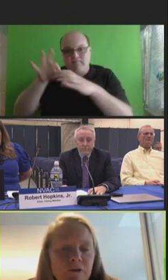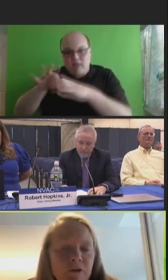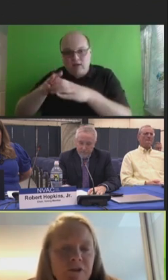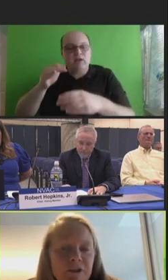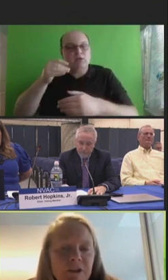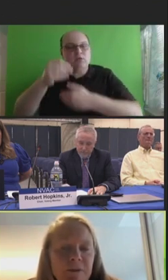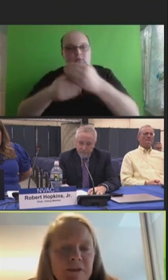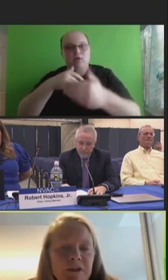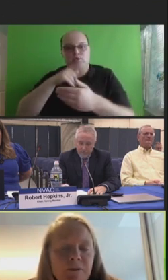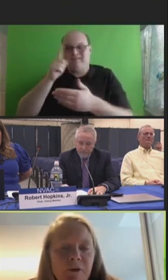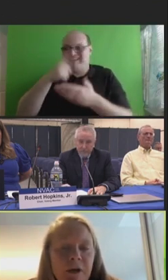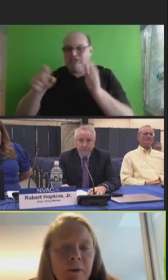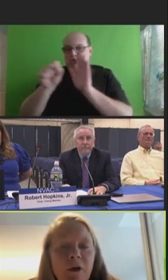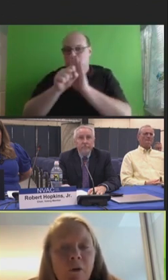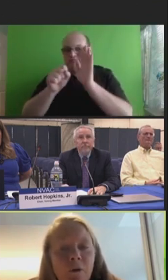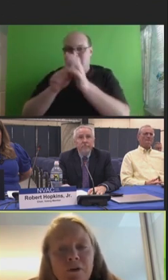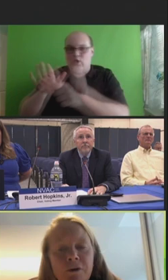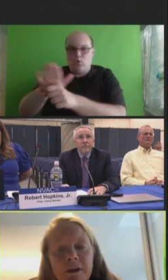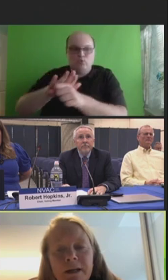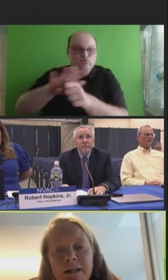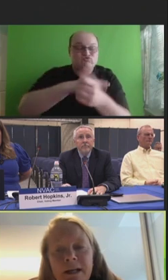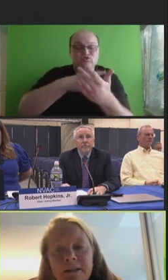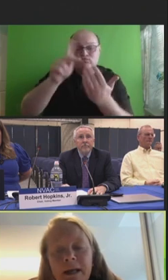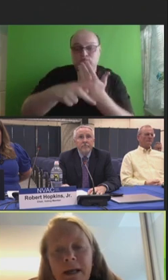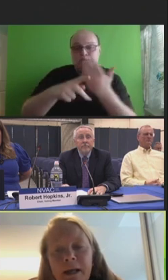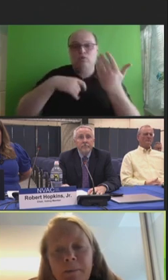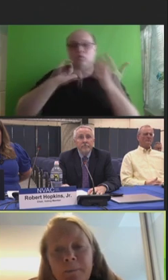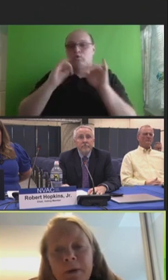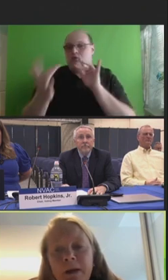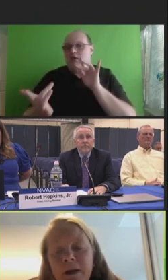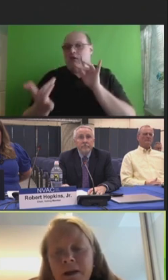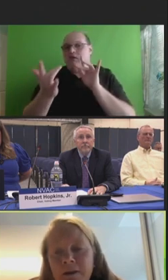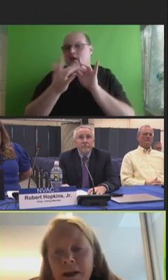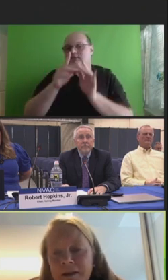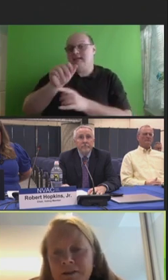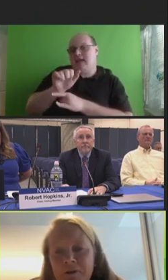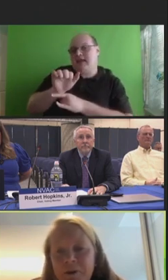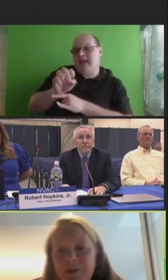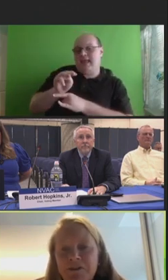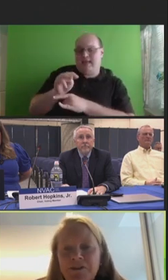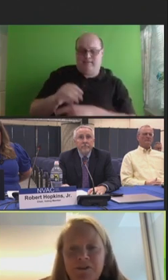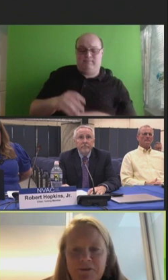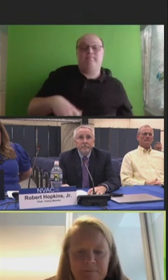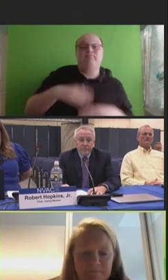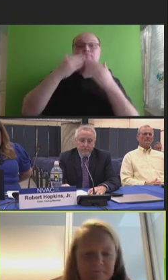immunization program, your jurisdiction immunization program, or you can contact AIM. Thanks very much.